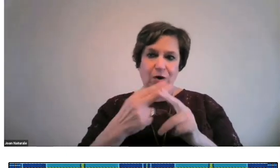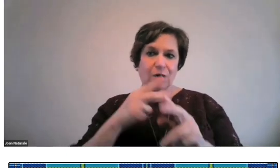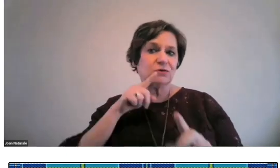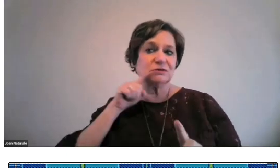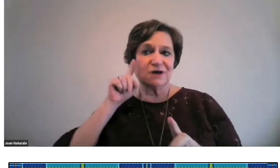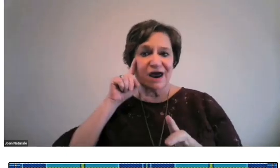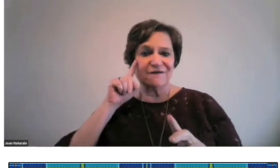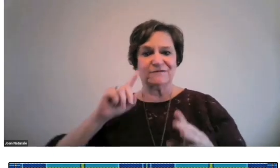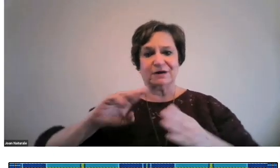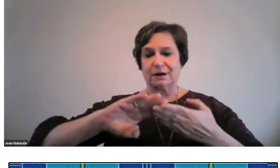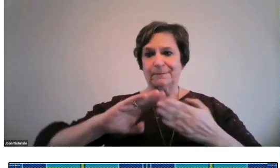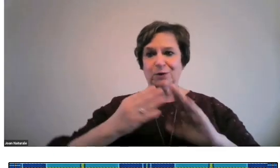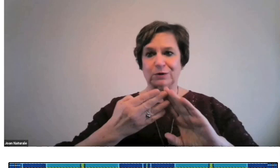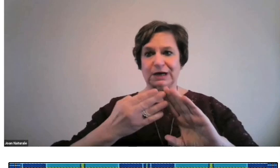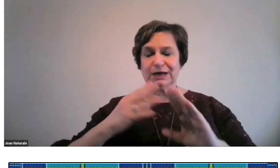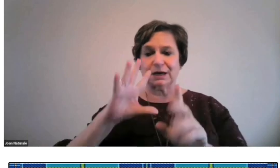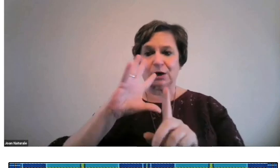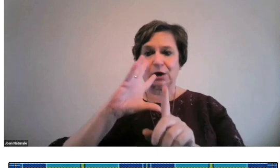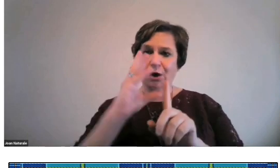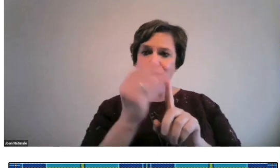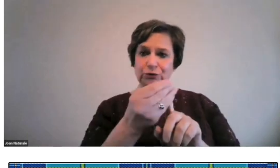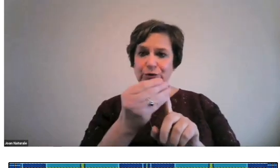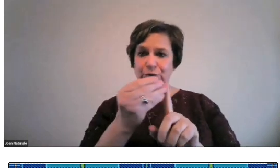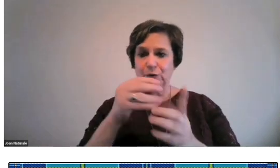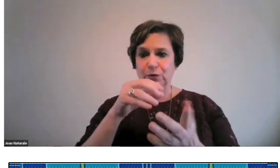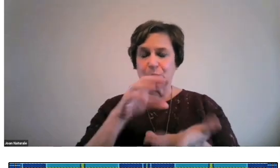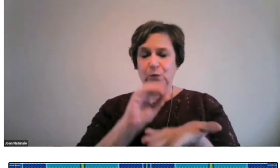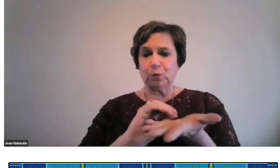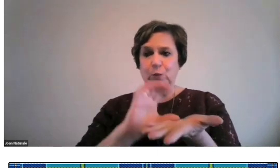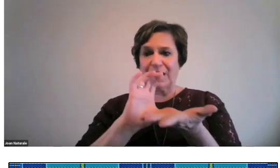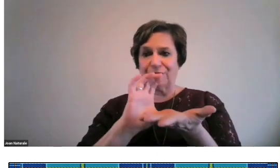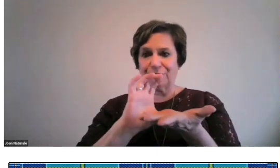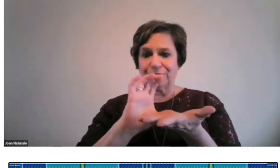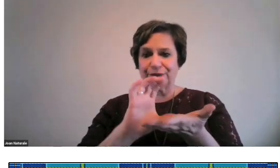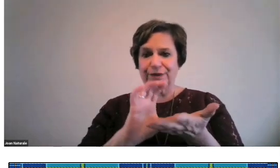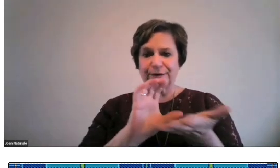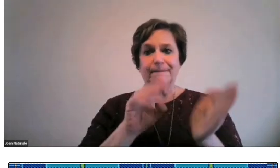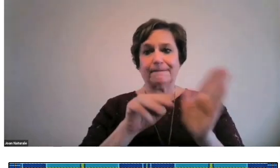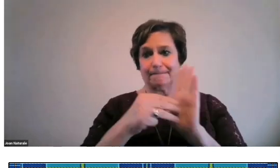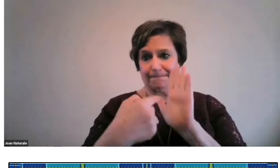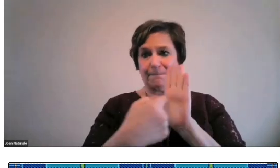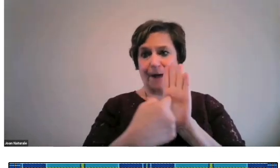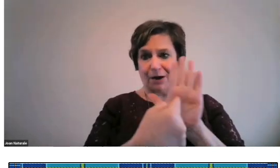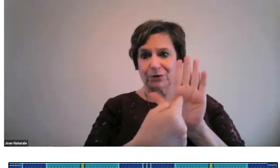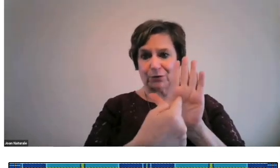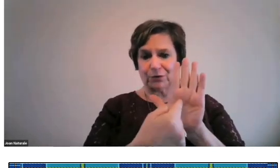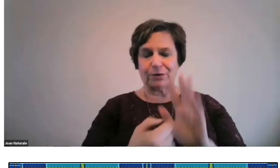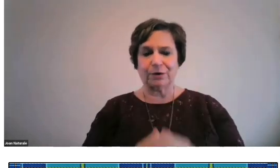It's called the deaf community cultural wealth model.